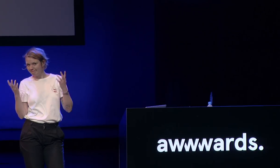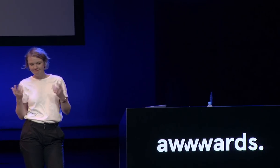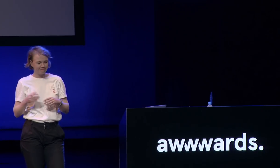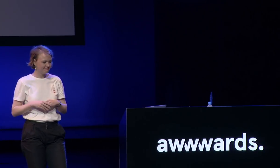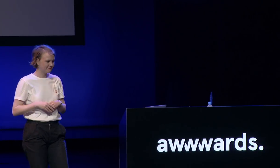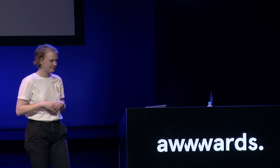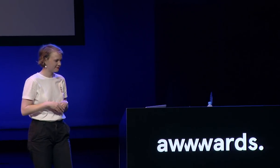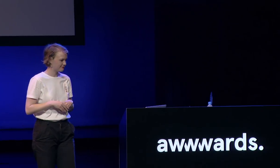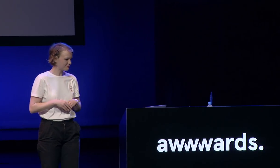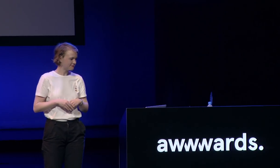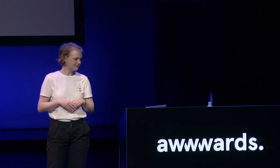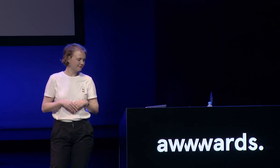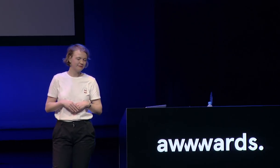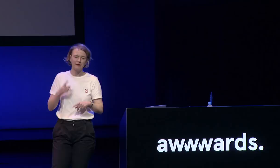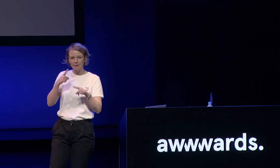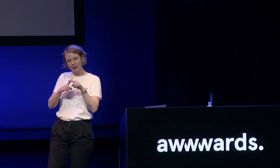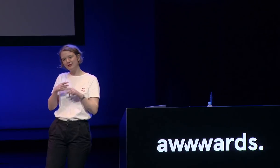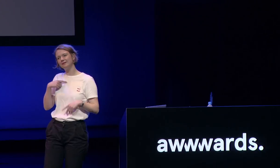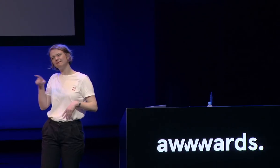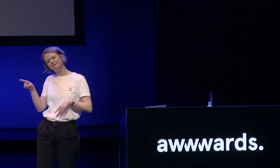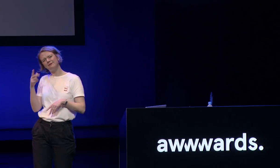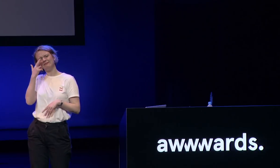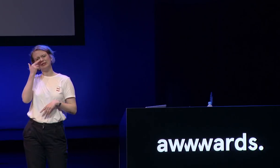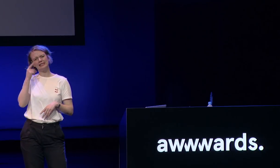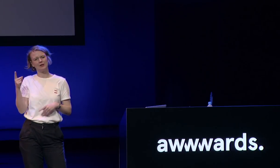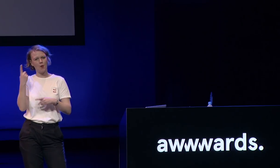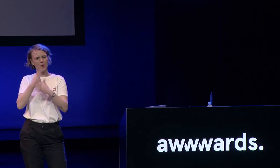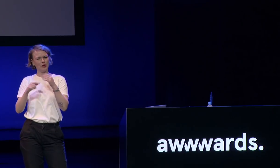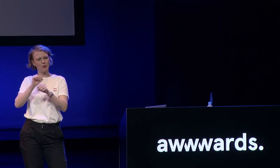as I told you and deaf mute is something that I don't really identify with those